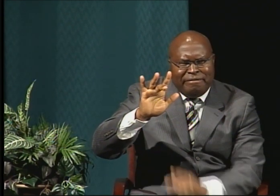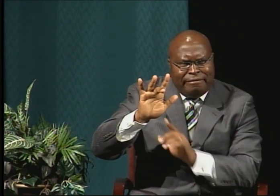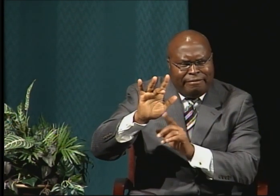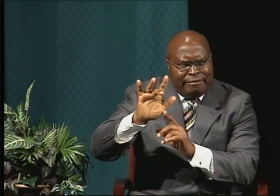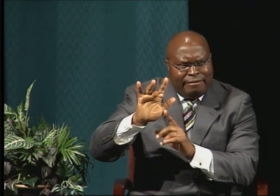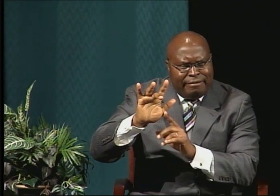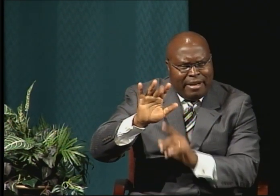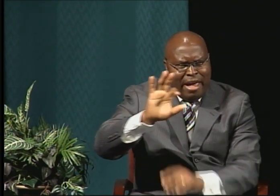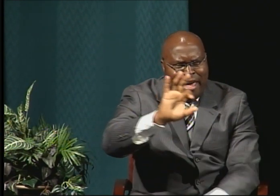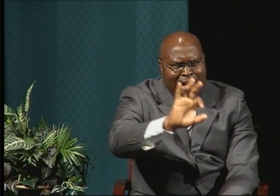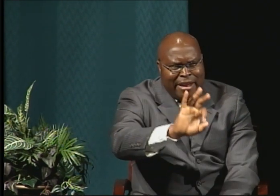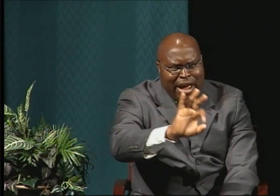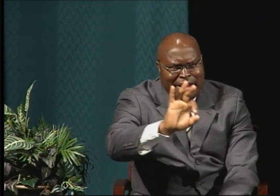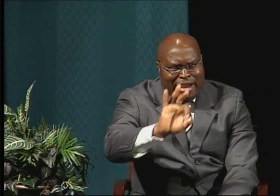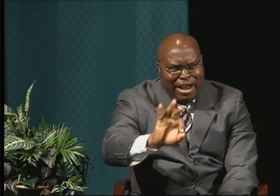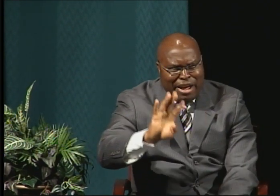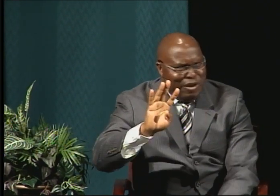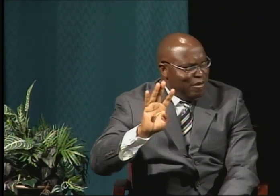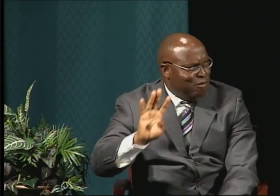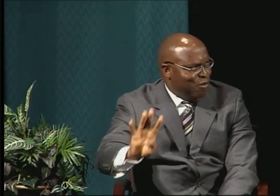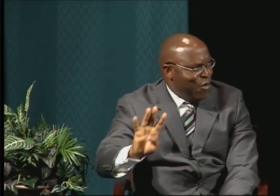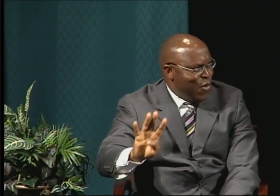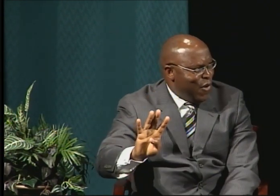And we prayed.